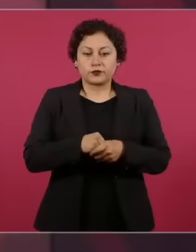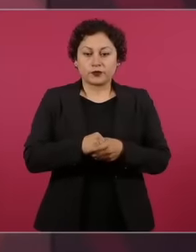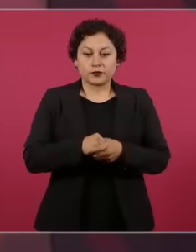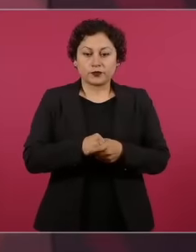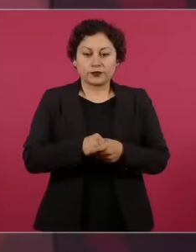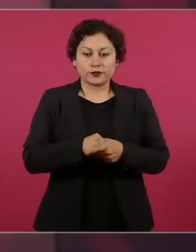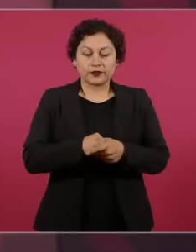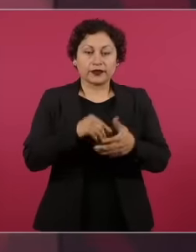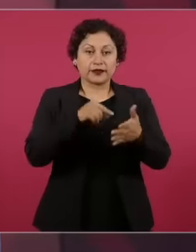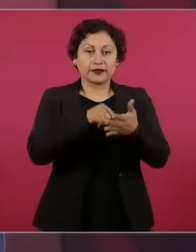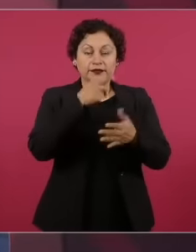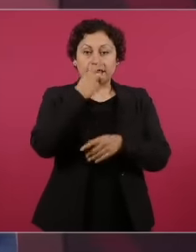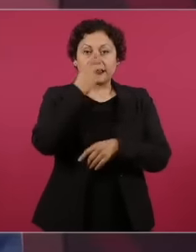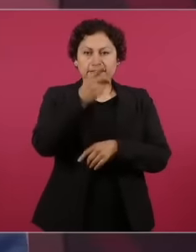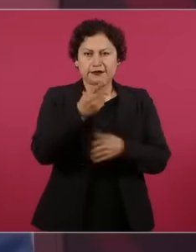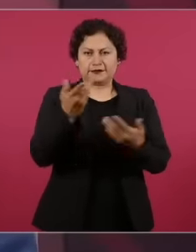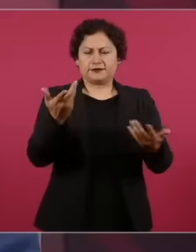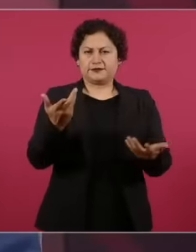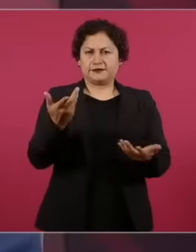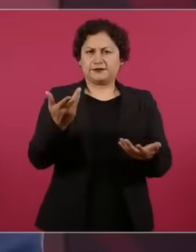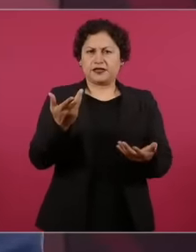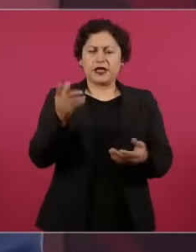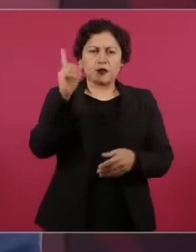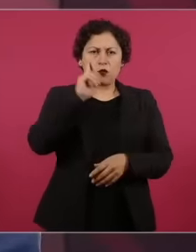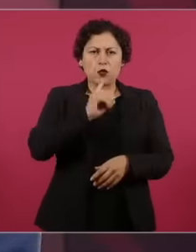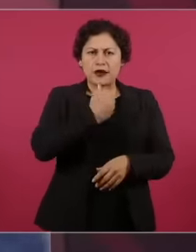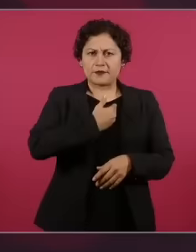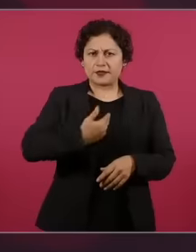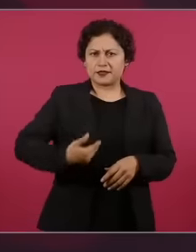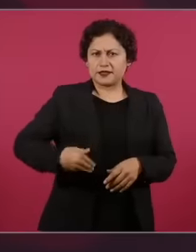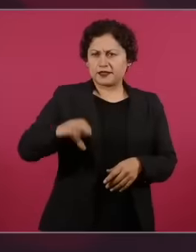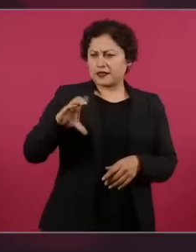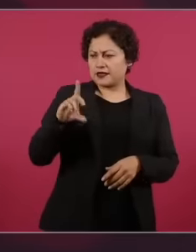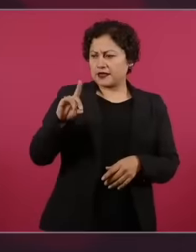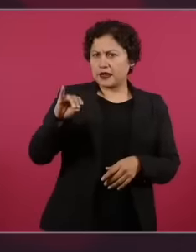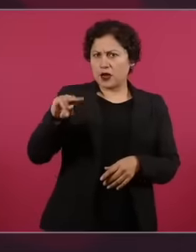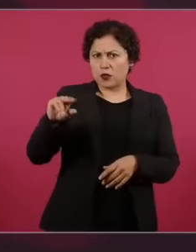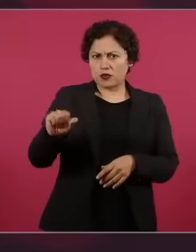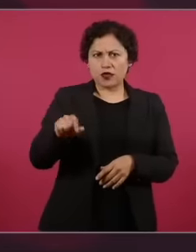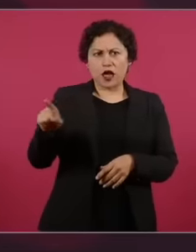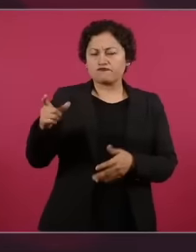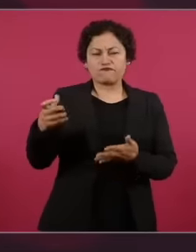incredible Claudia